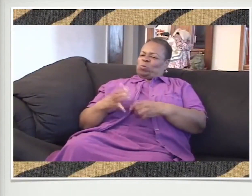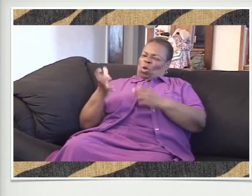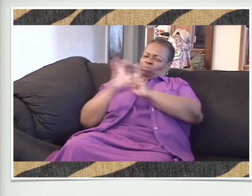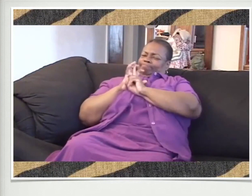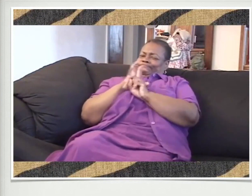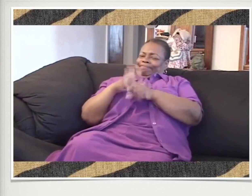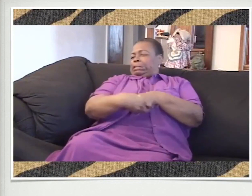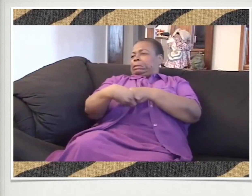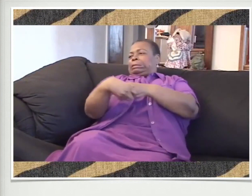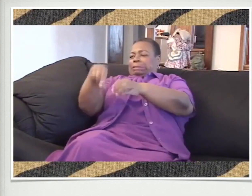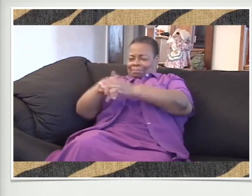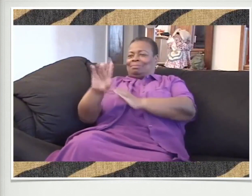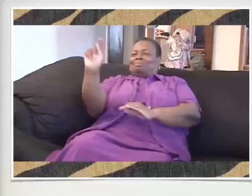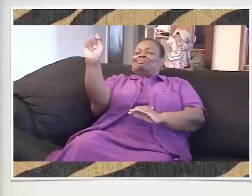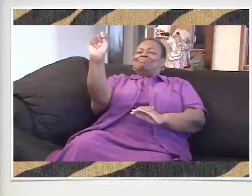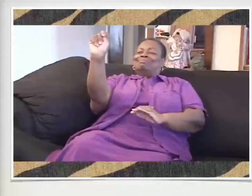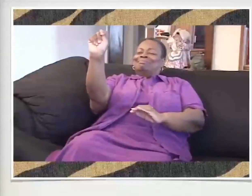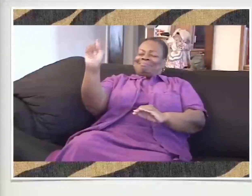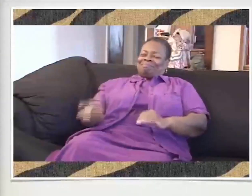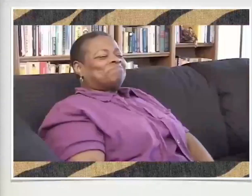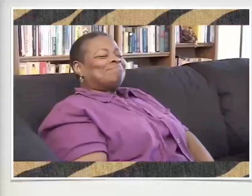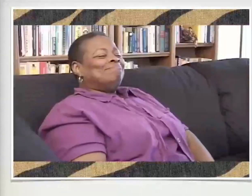We're different. And so they cornered me, and they pulled me into the bathroom.